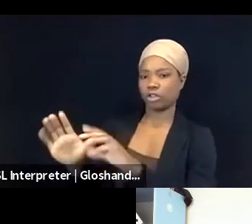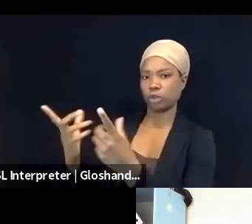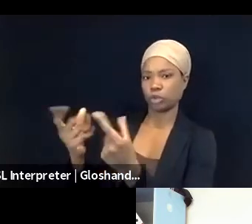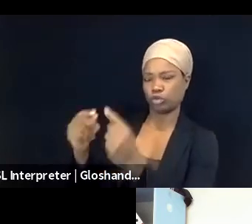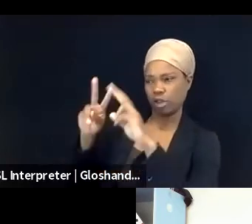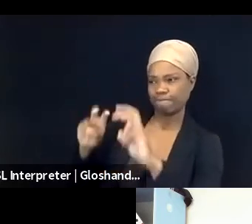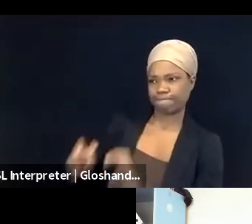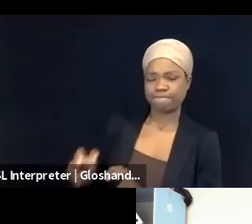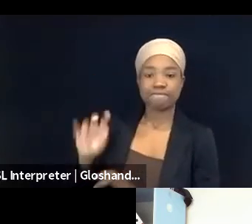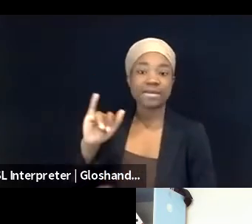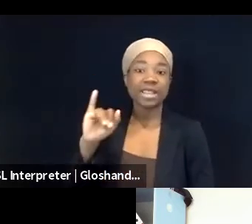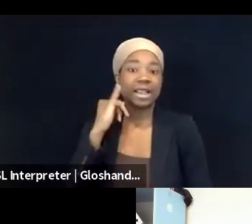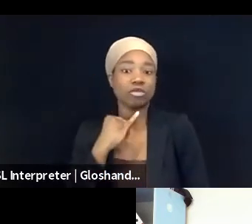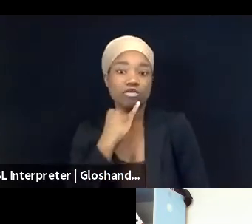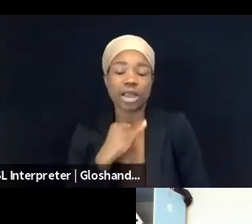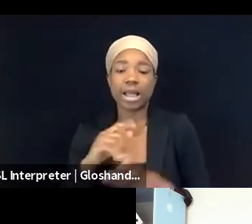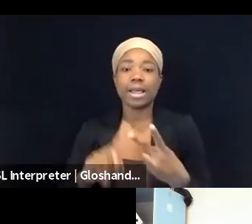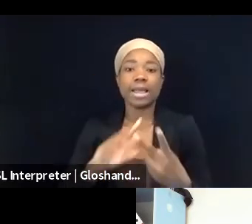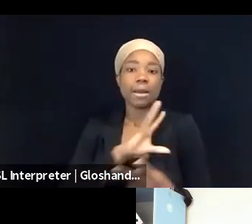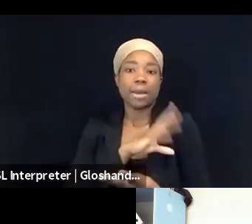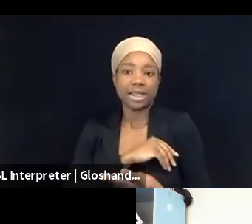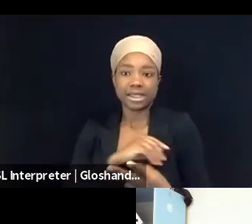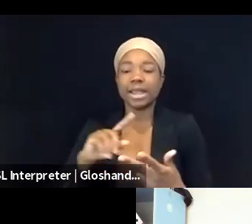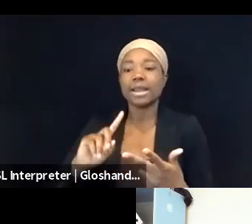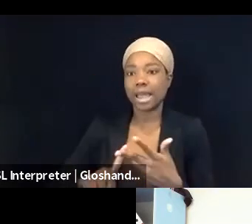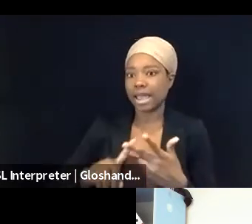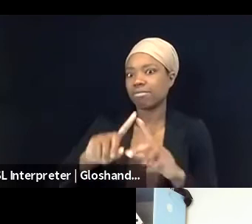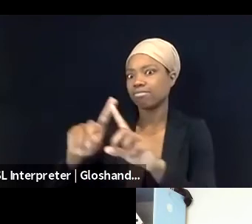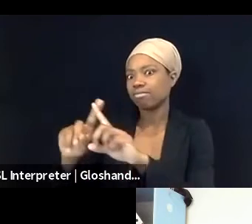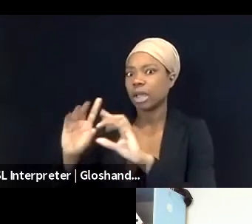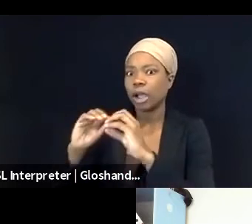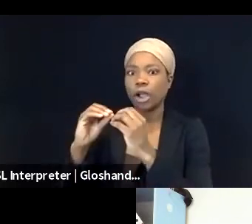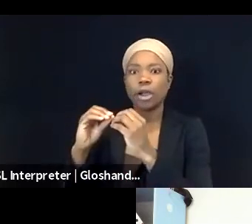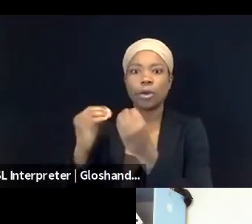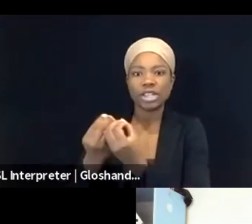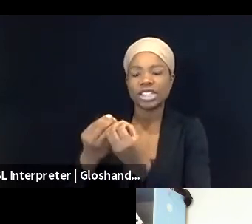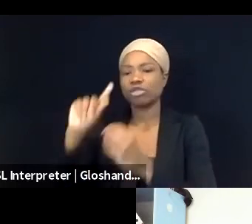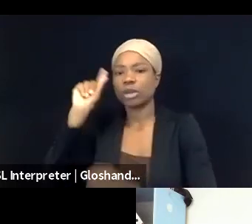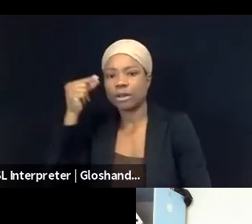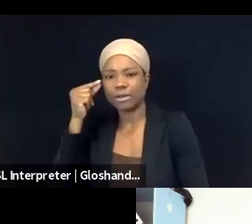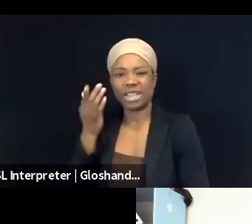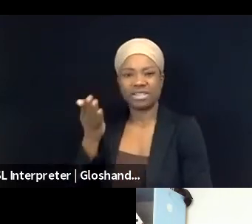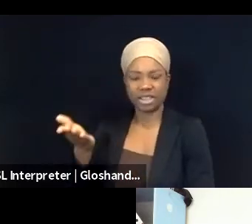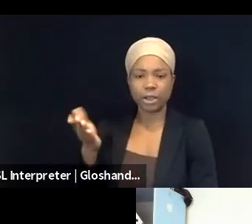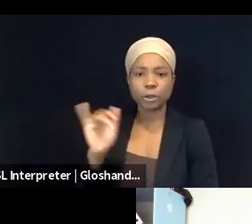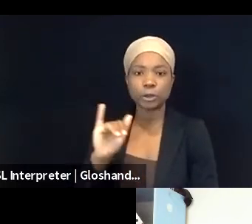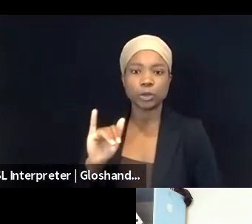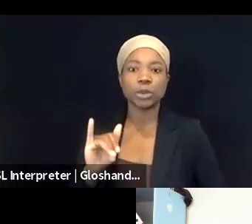and the defacto Hamas government in the Gaza Strip. We also do a similar work in front of the internet companies,